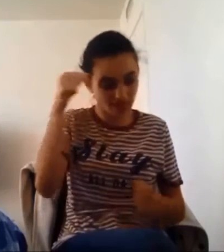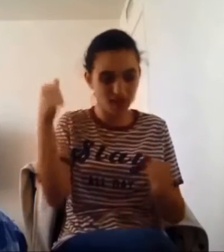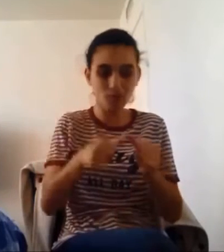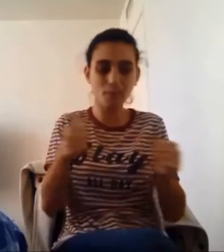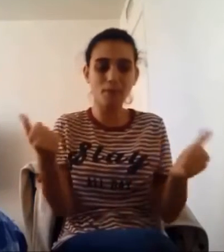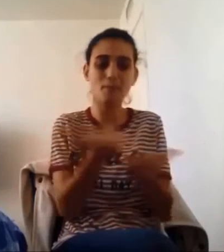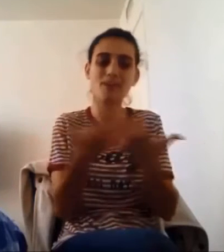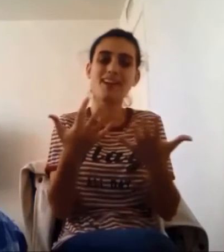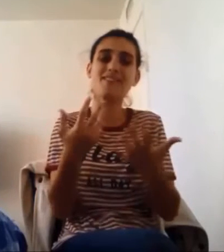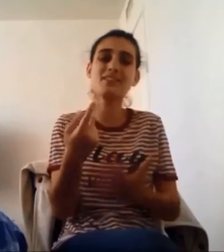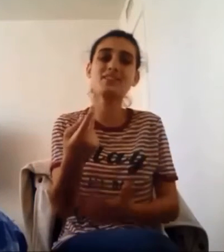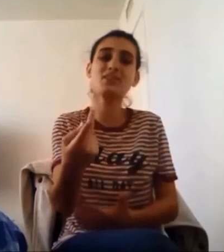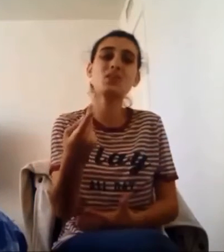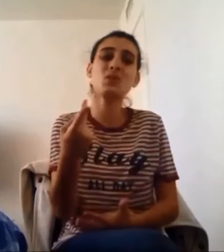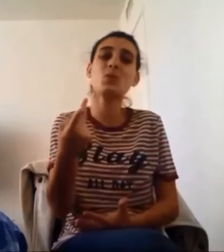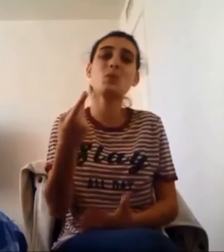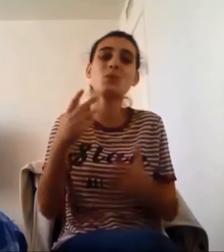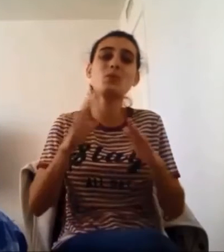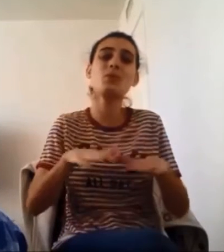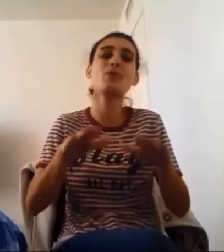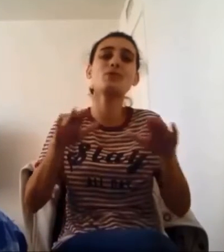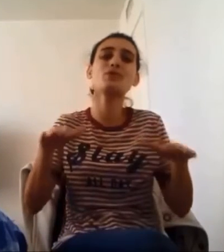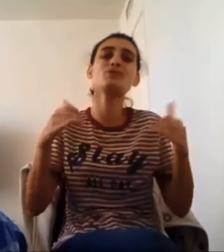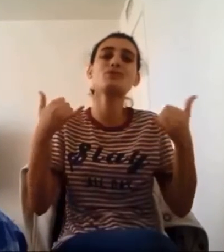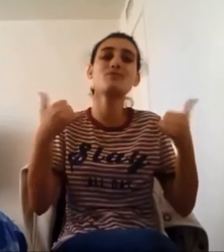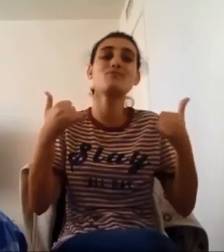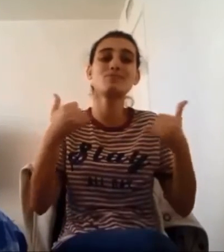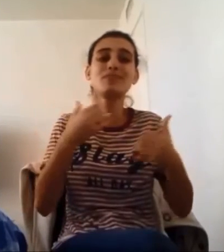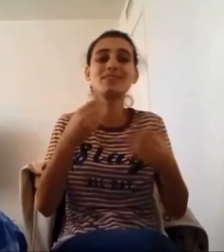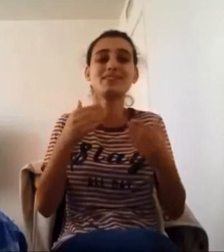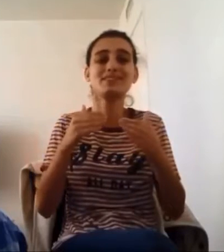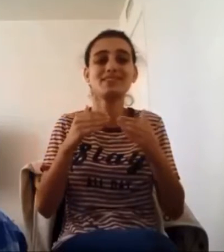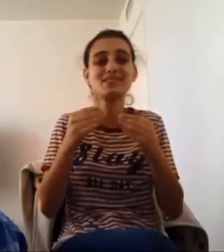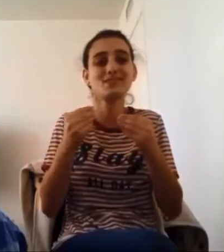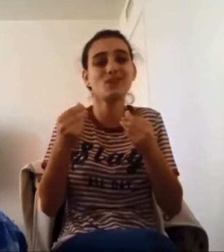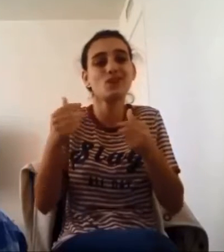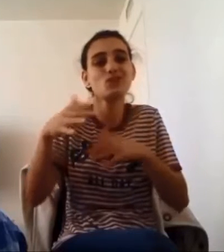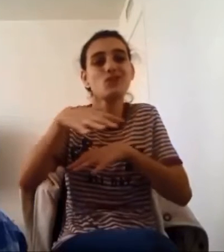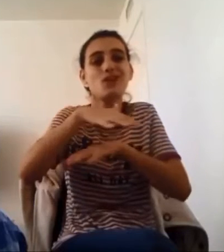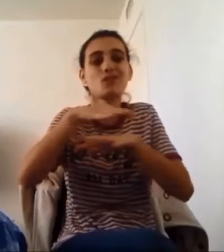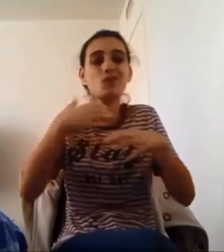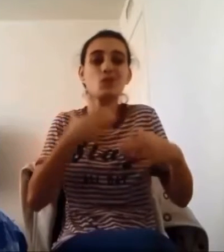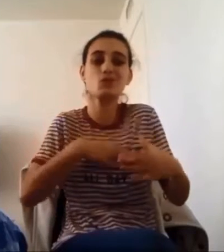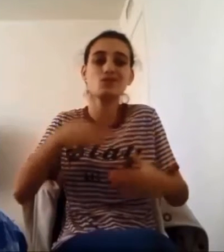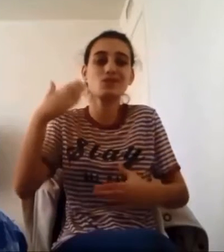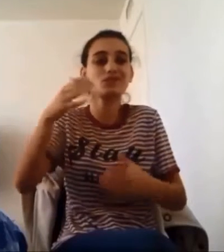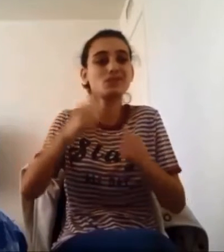And I remember everything From when we were the children playing in this fairground